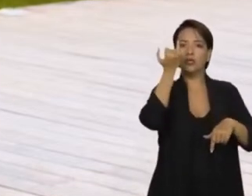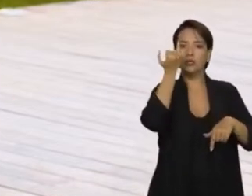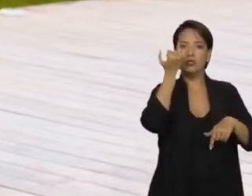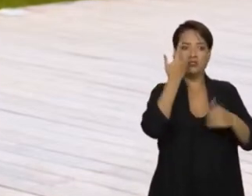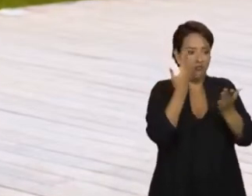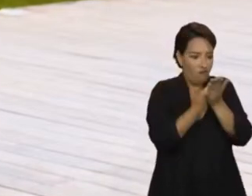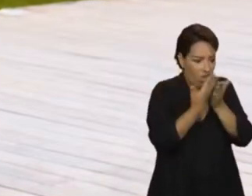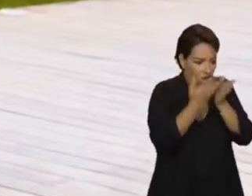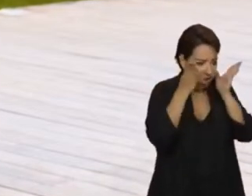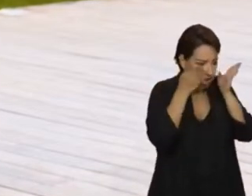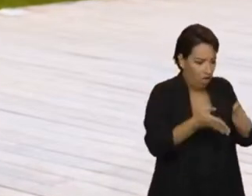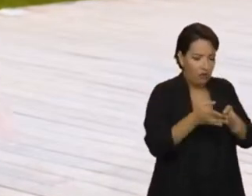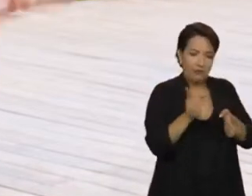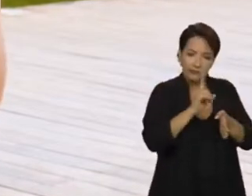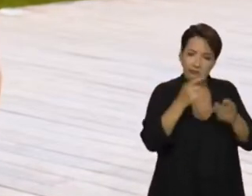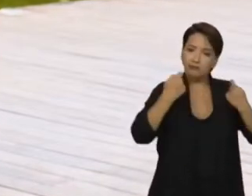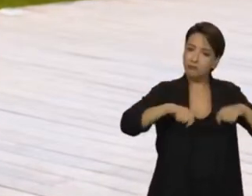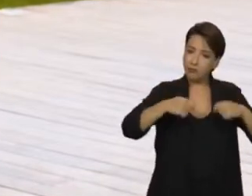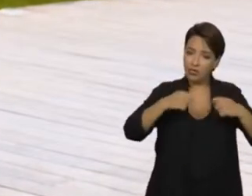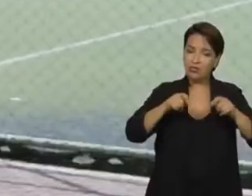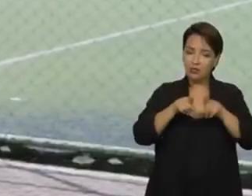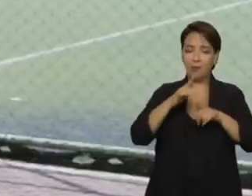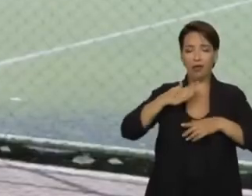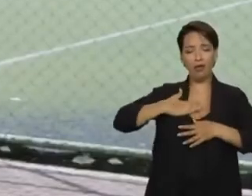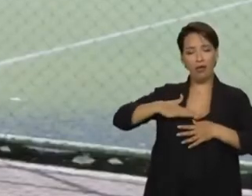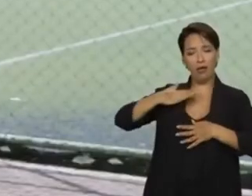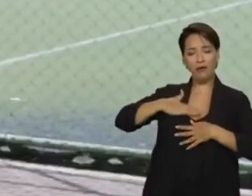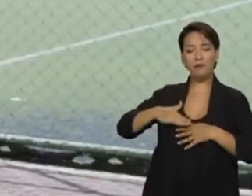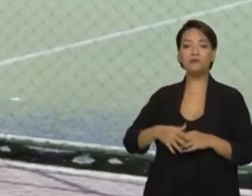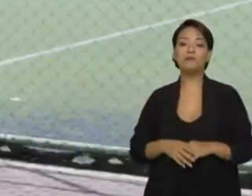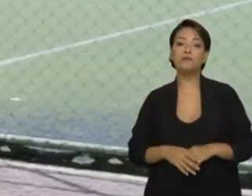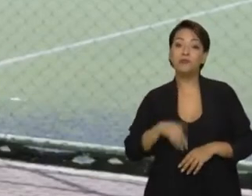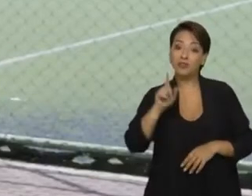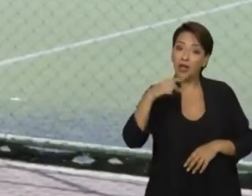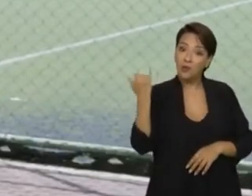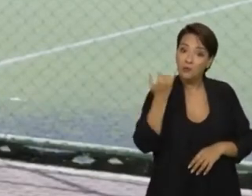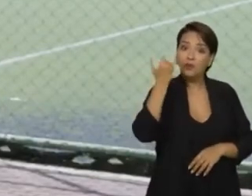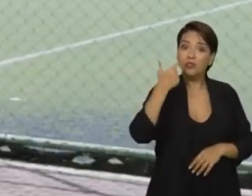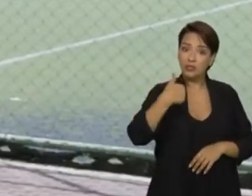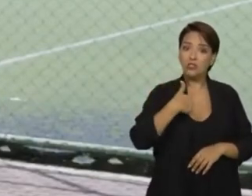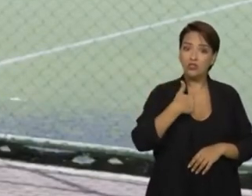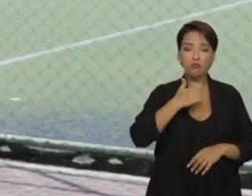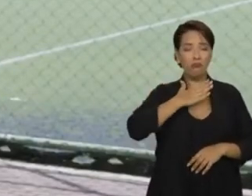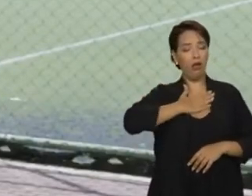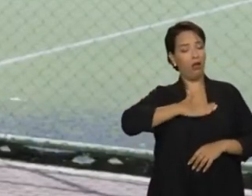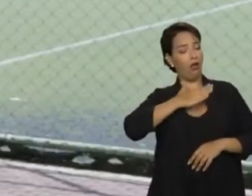because they think it is not productive. I see my leisure time the same way I see my job.